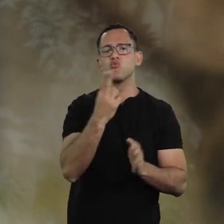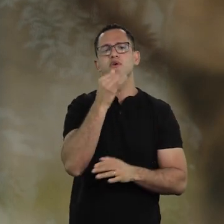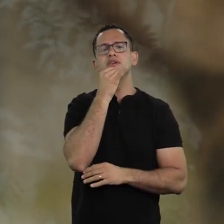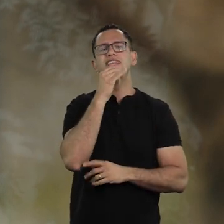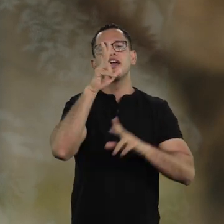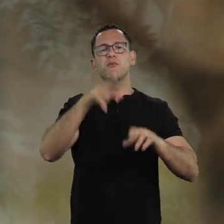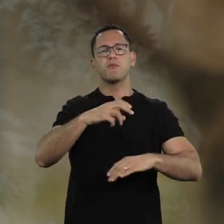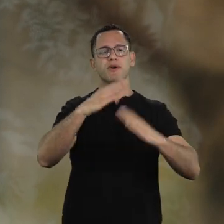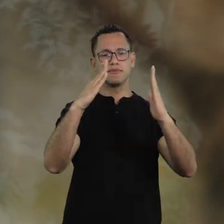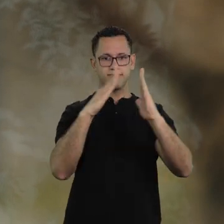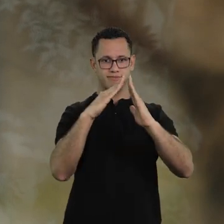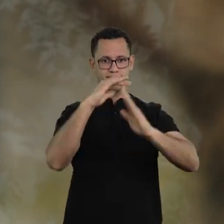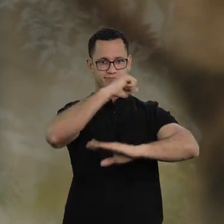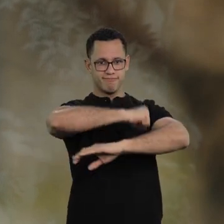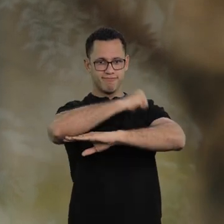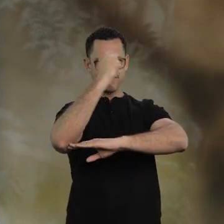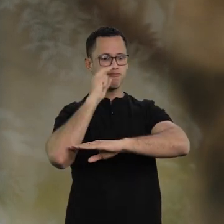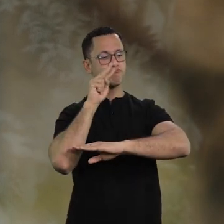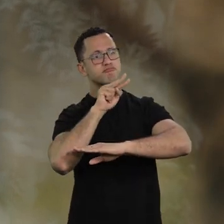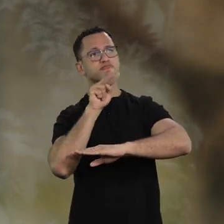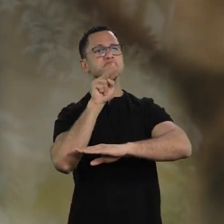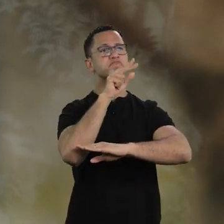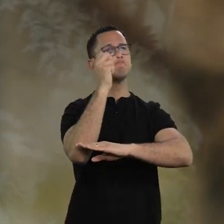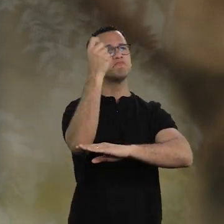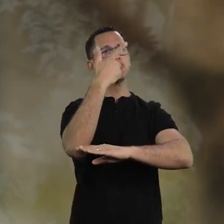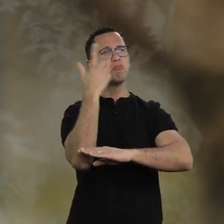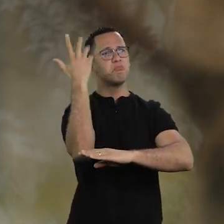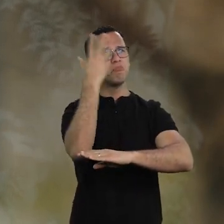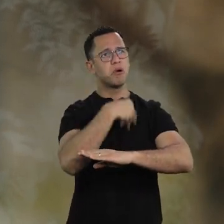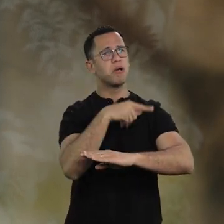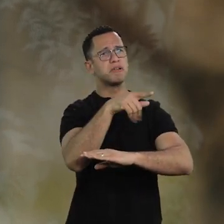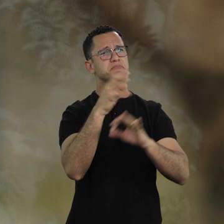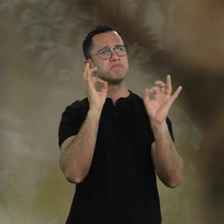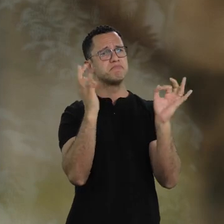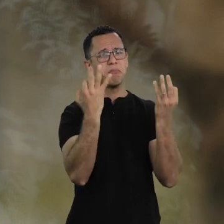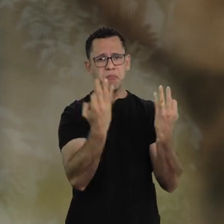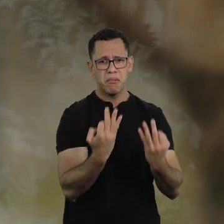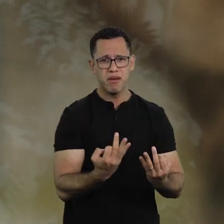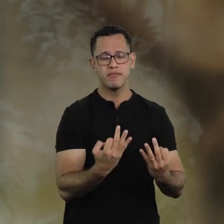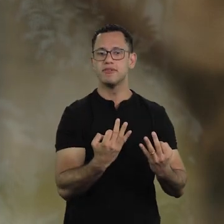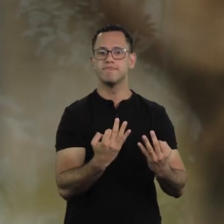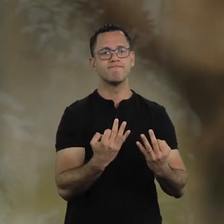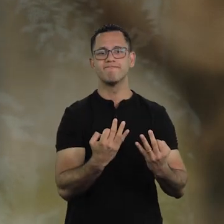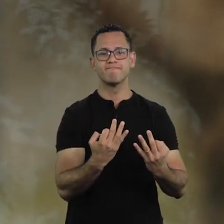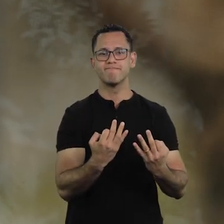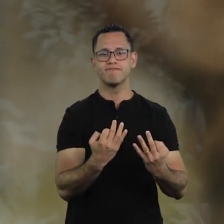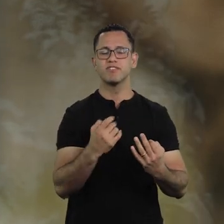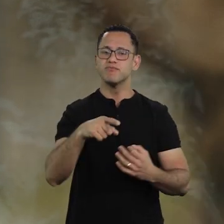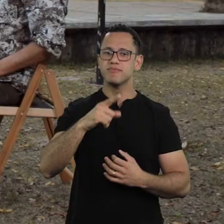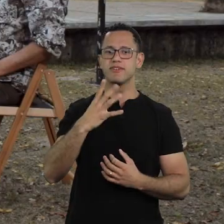to look out the window and see the sunset everything is beautiful and amazing. No, all this...